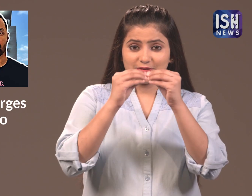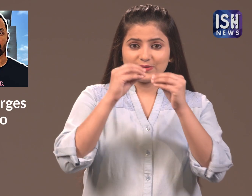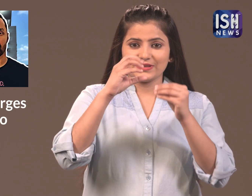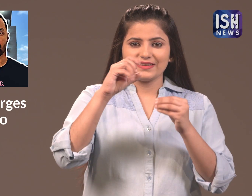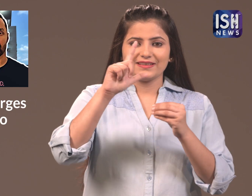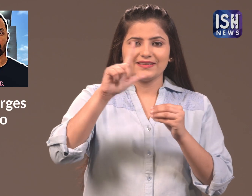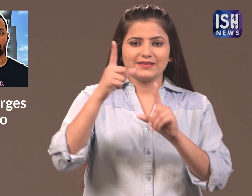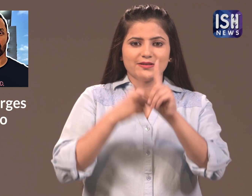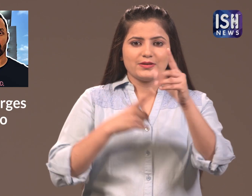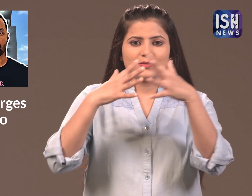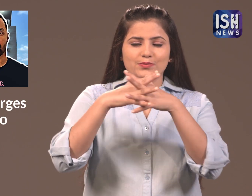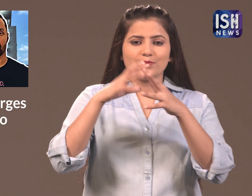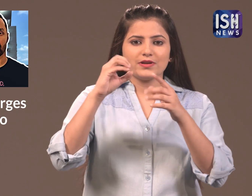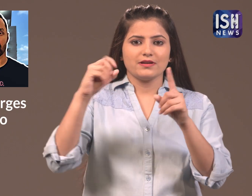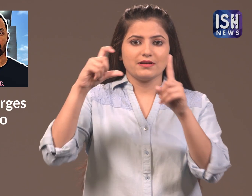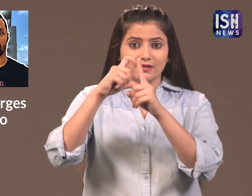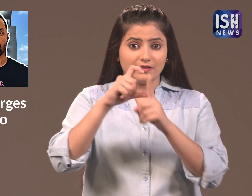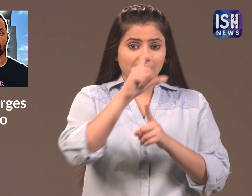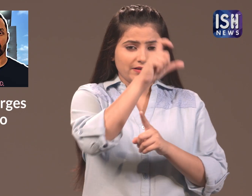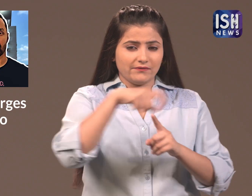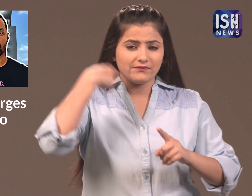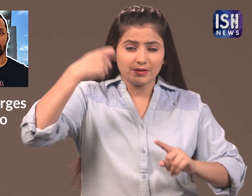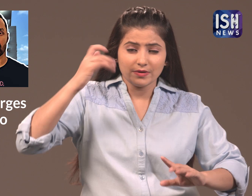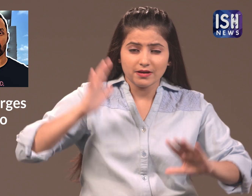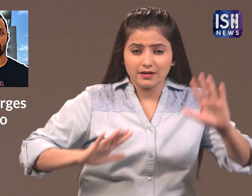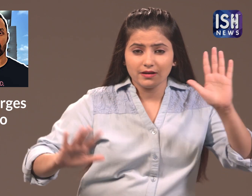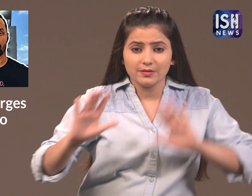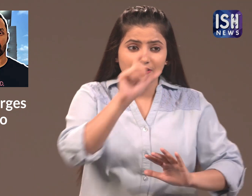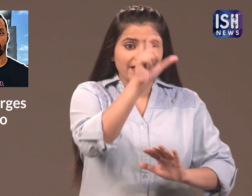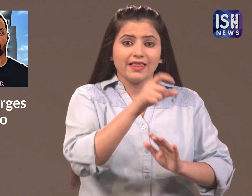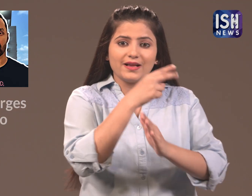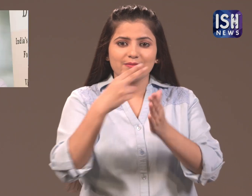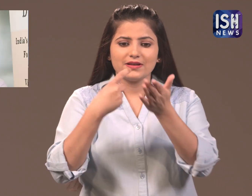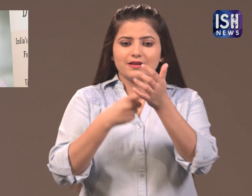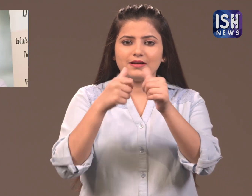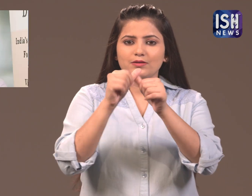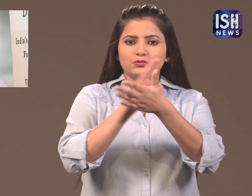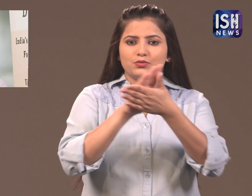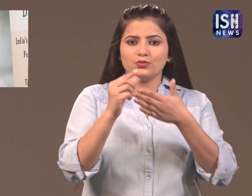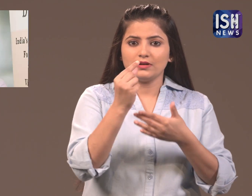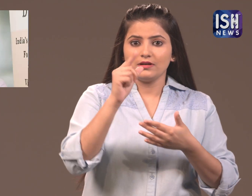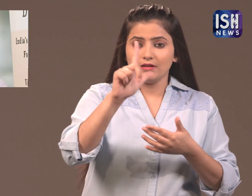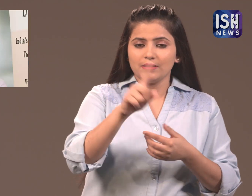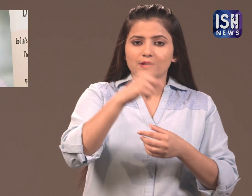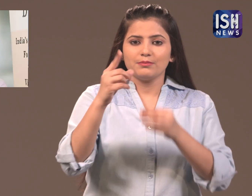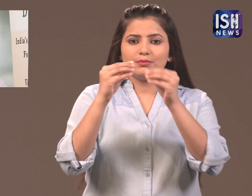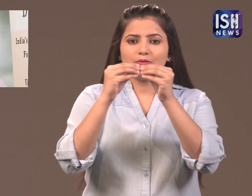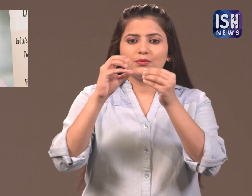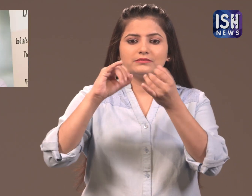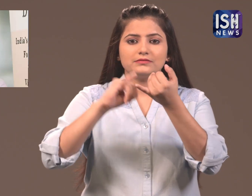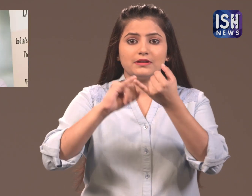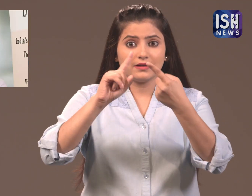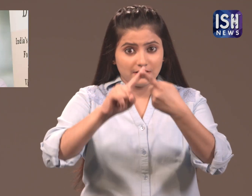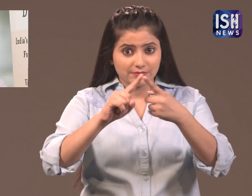Rahul Bose is a Bollywood actor.